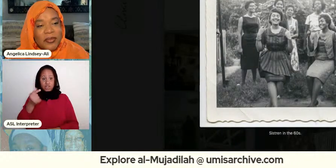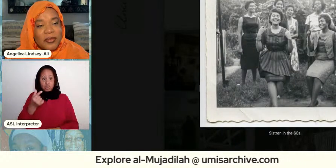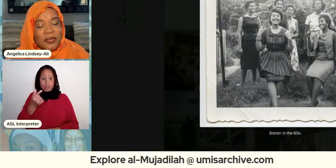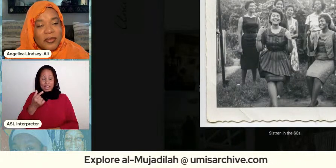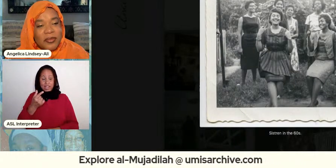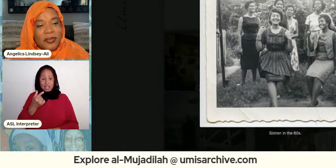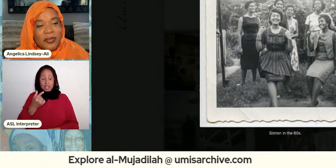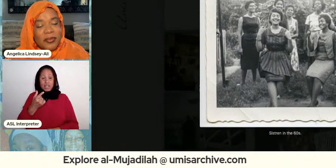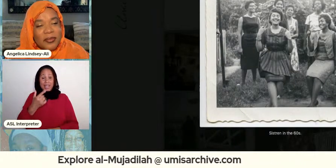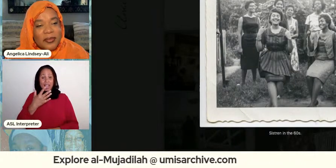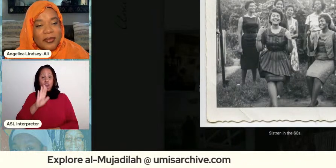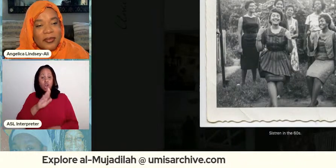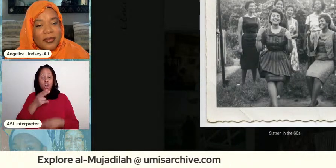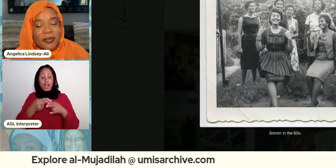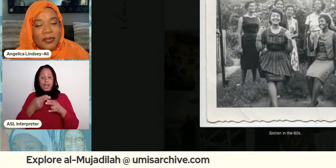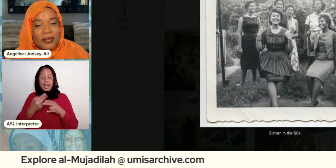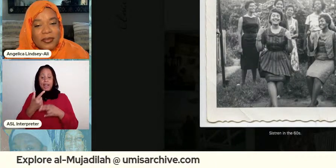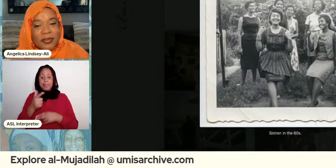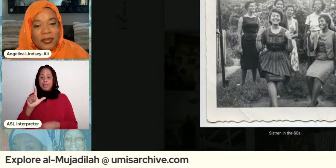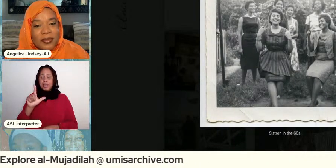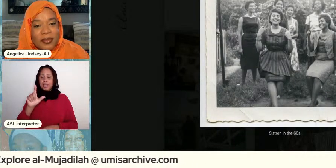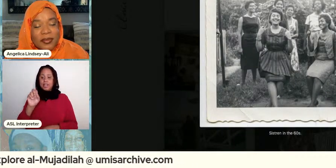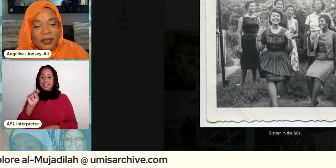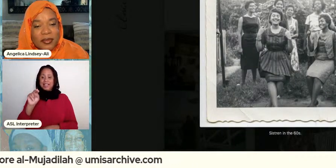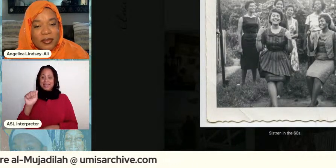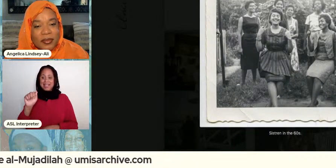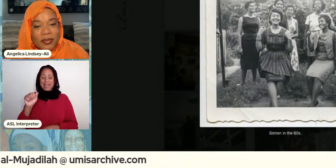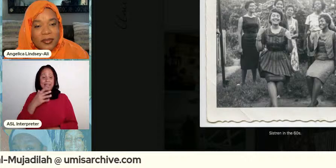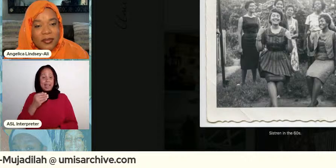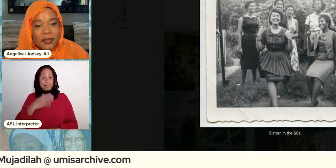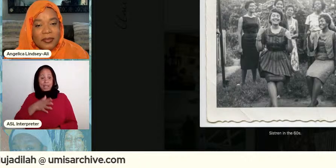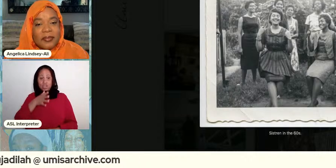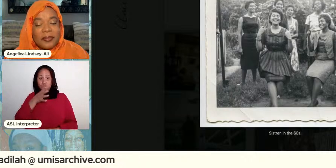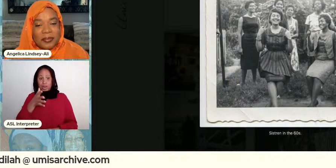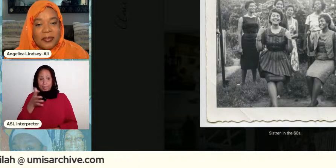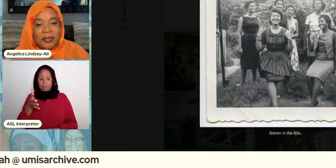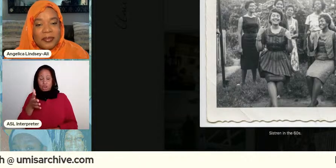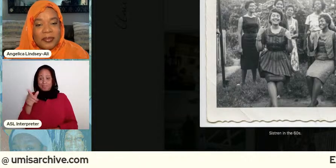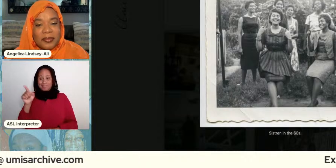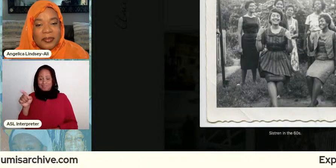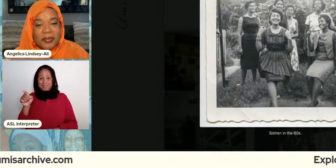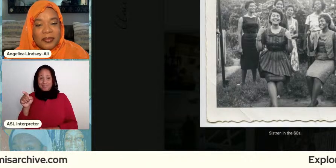grandmother is the woman there's two men on on on swings right so the one with her eyes closed